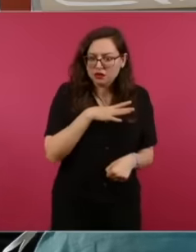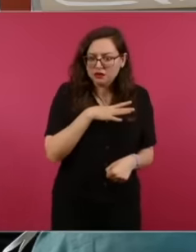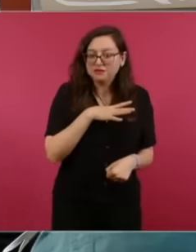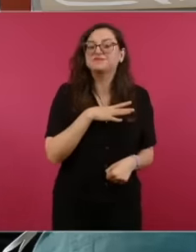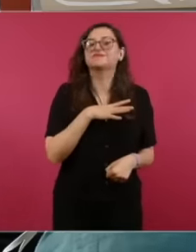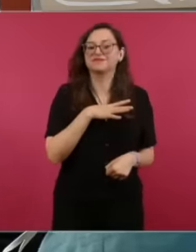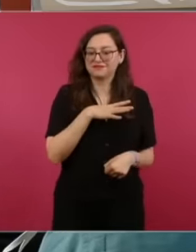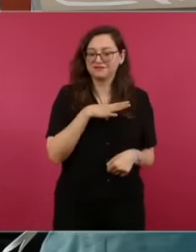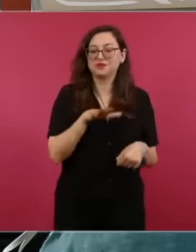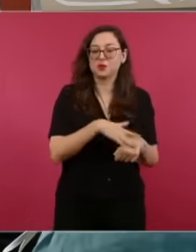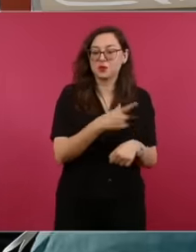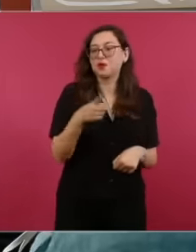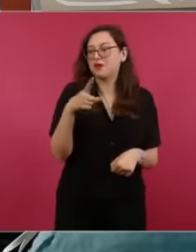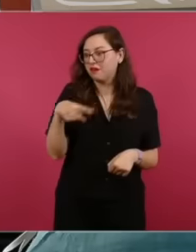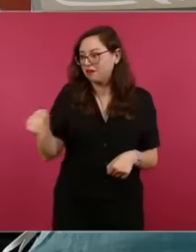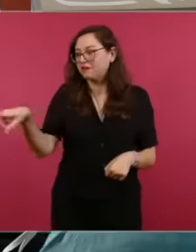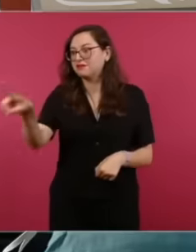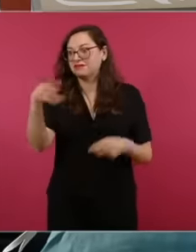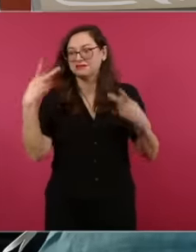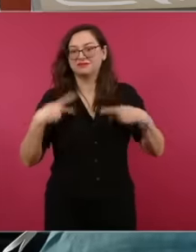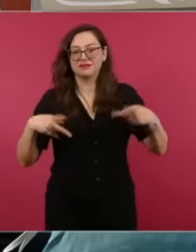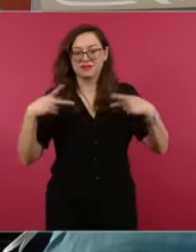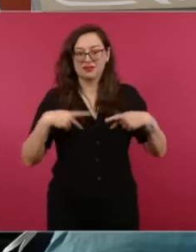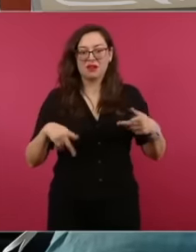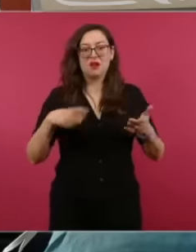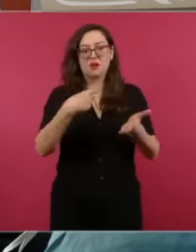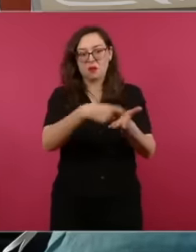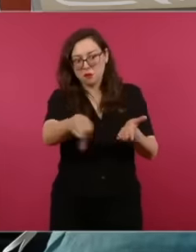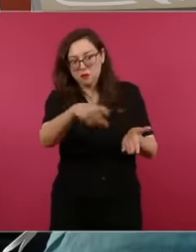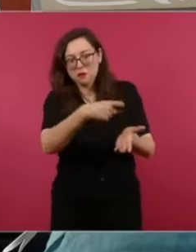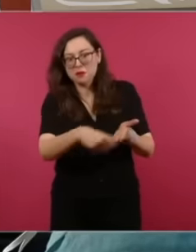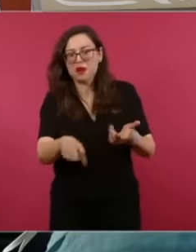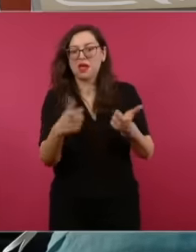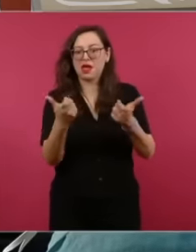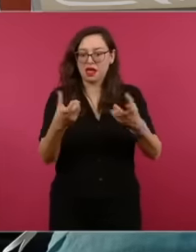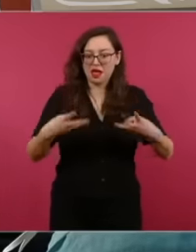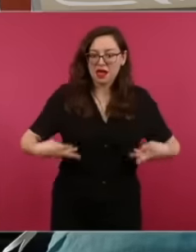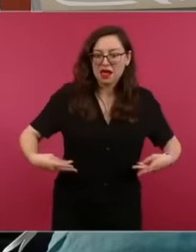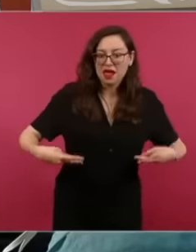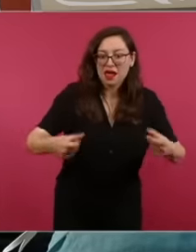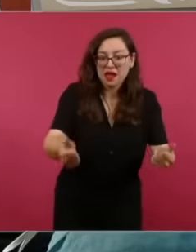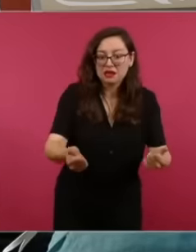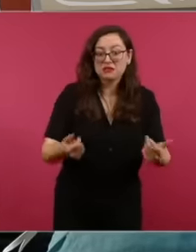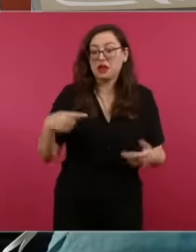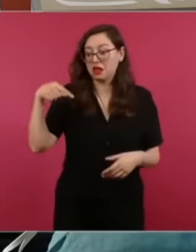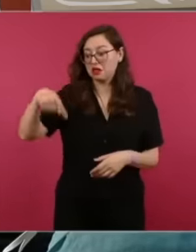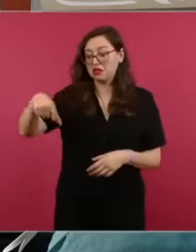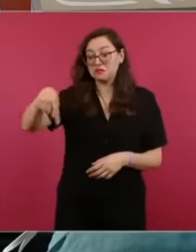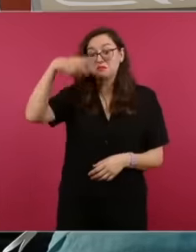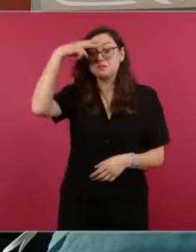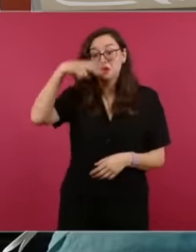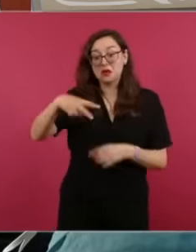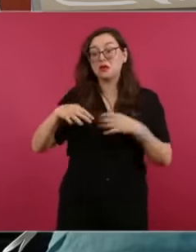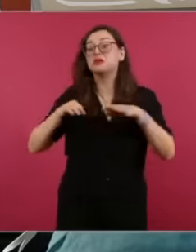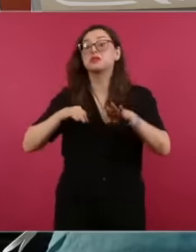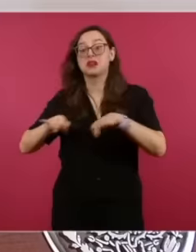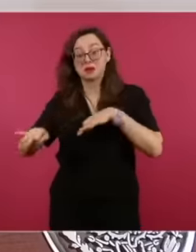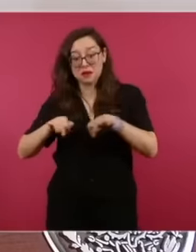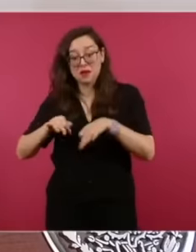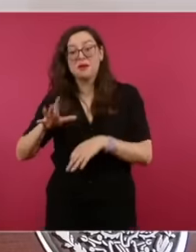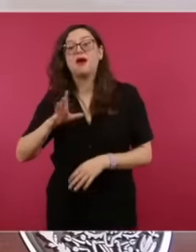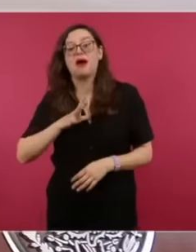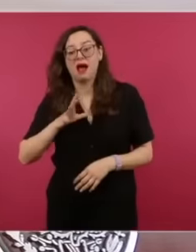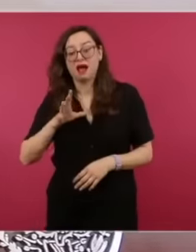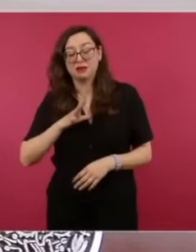there is employment in Mexico. In the United States, I am going to repeat it, they have an unemployment rate of 3.9.